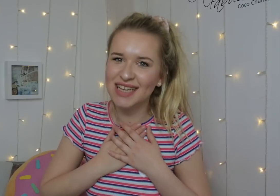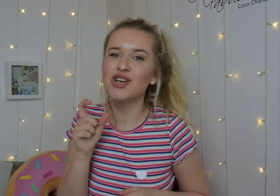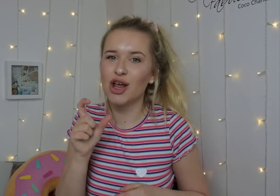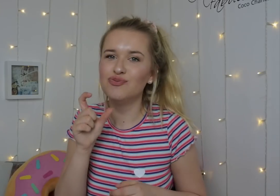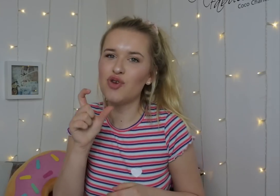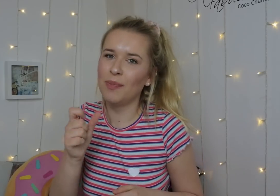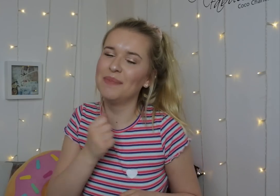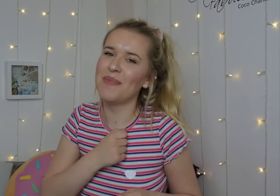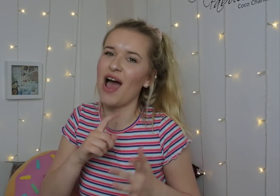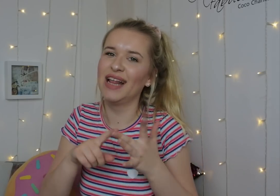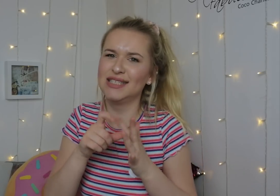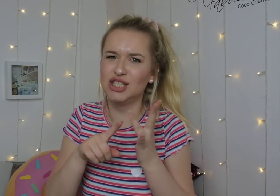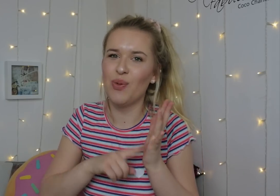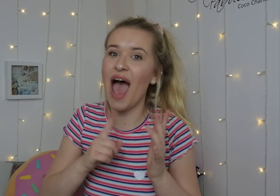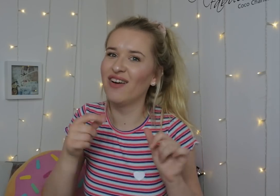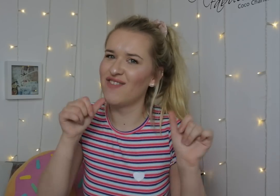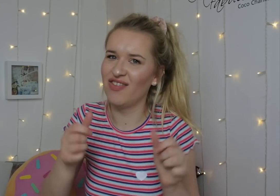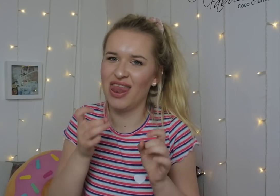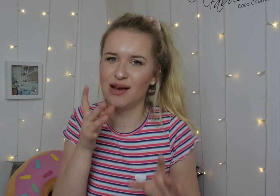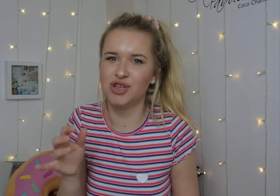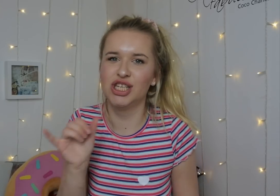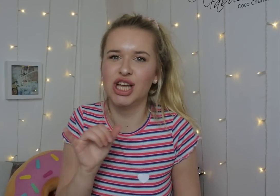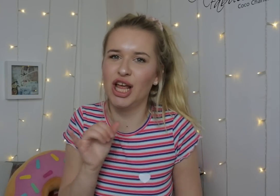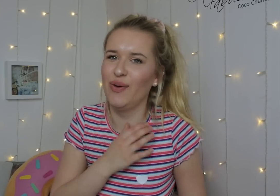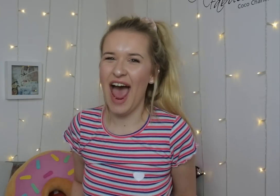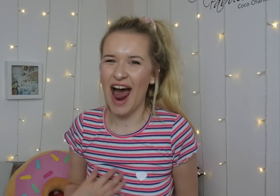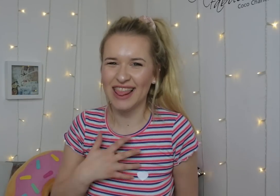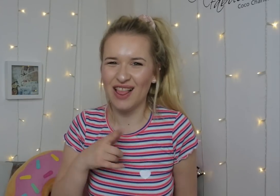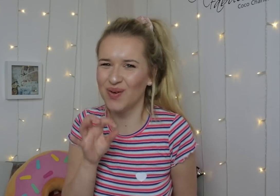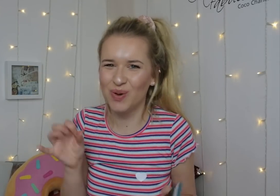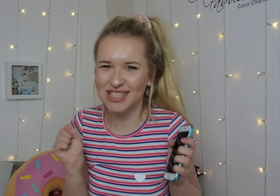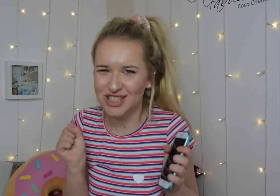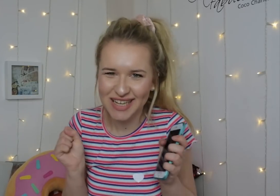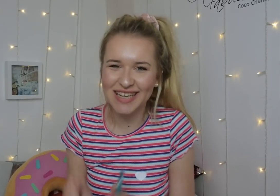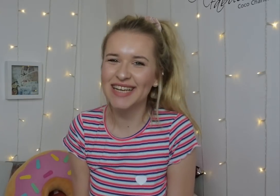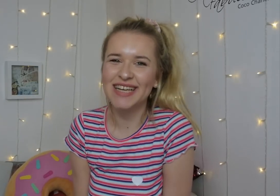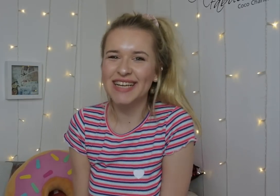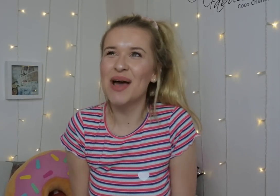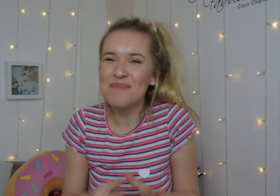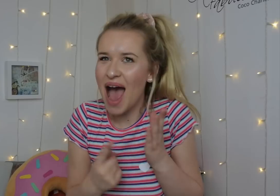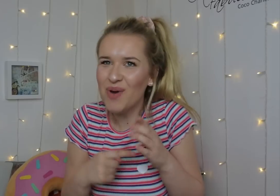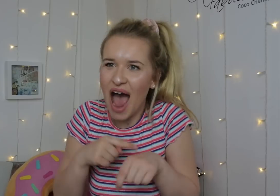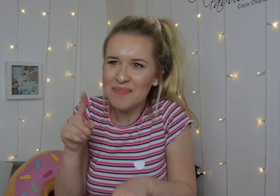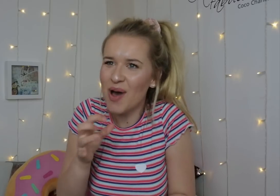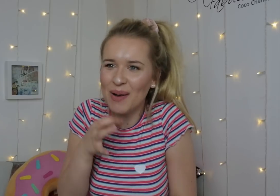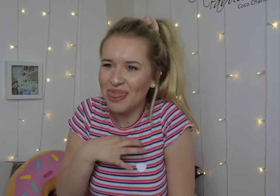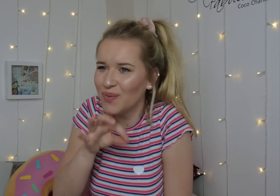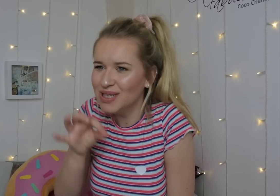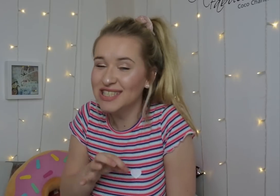She's also my idol. I like this question, about time people ask me this question!